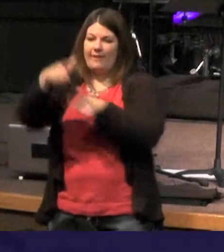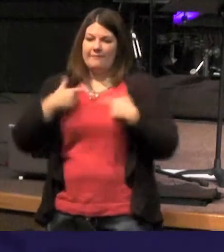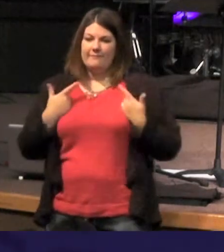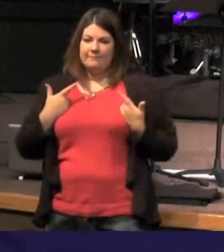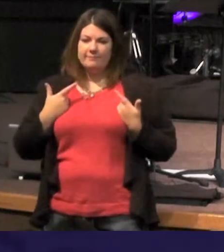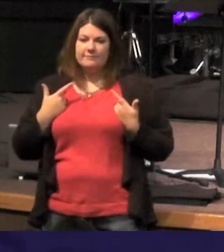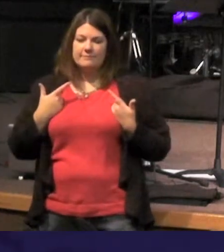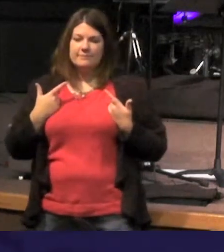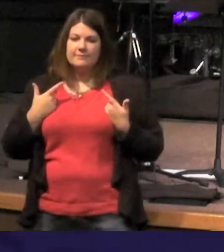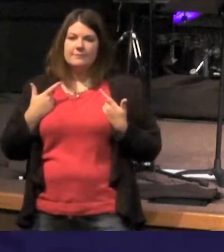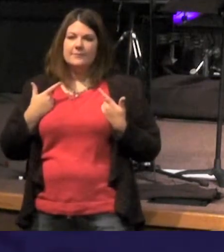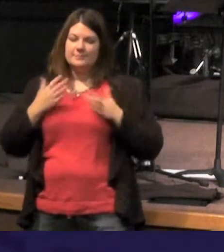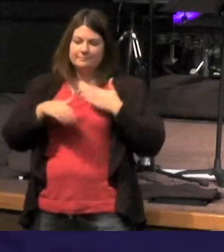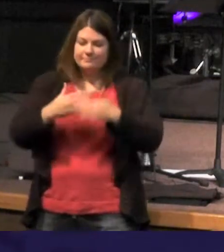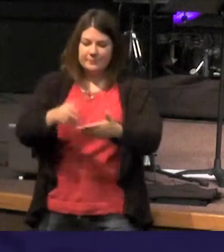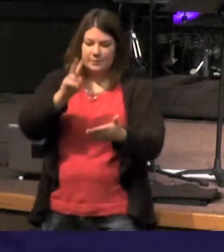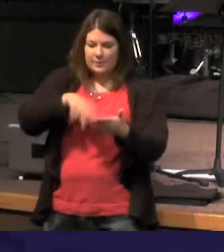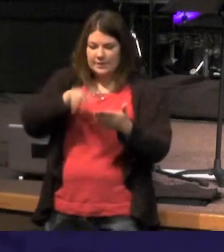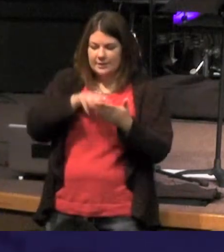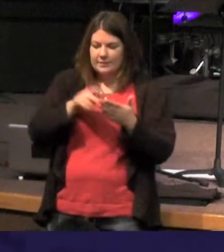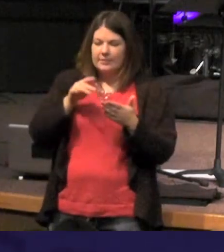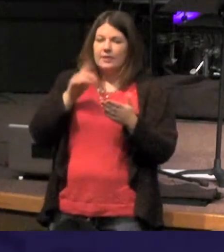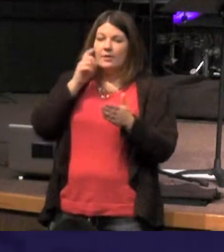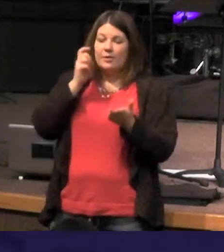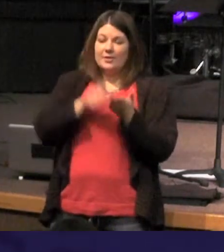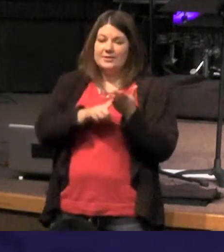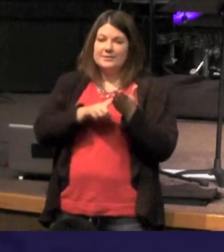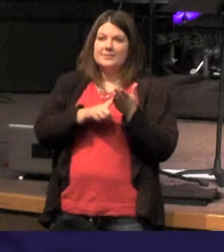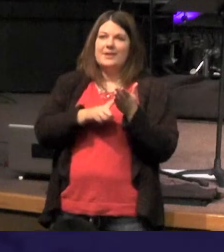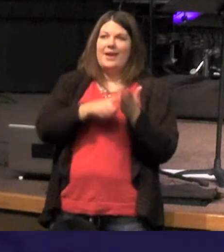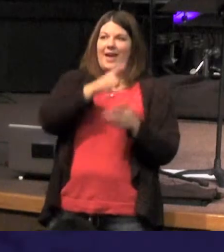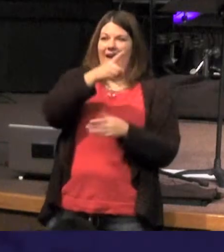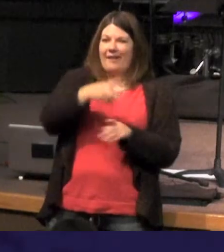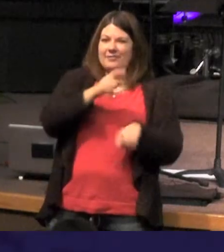if you go through it you're going find out that half of the times that life is used speak